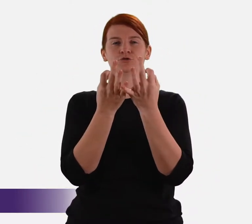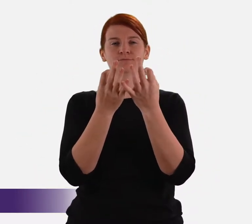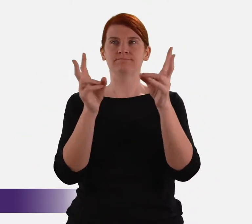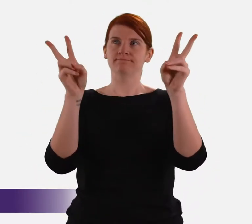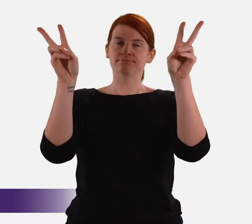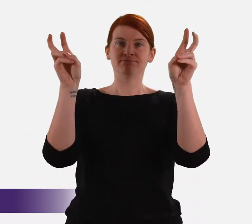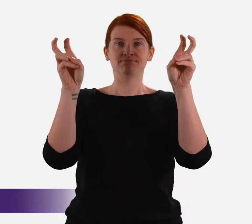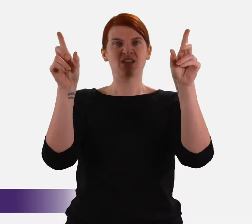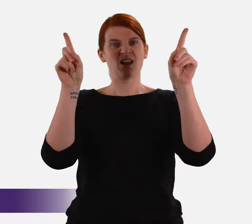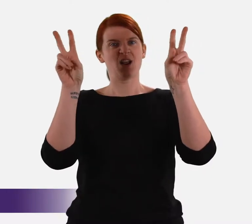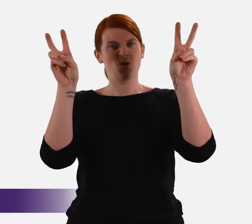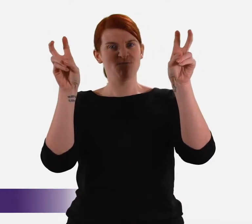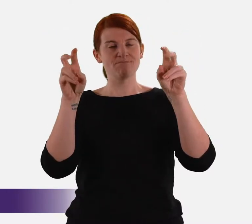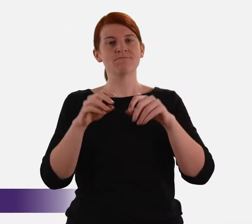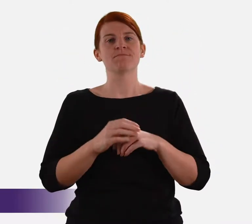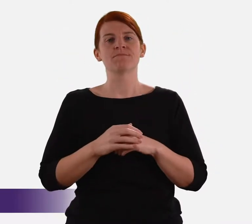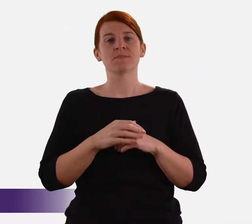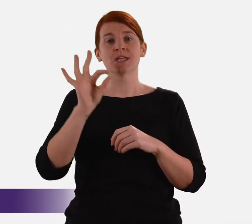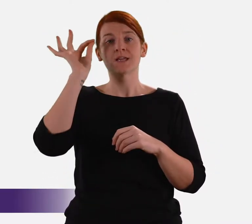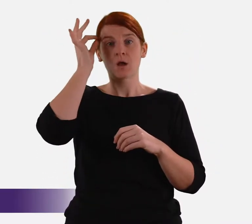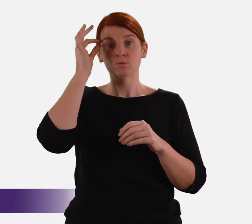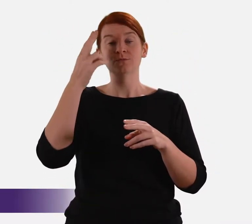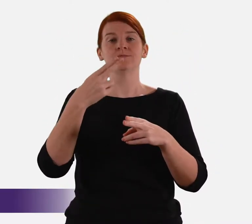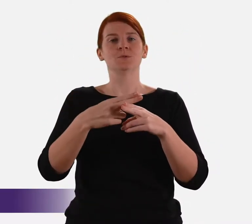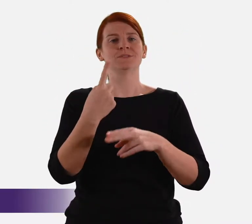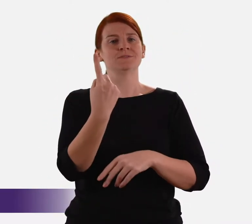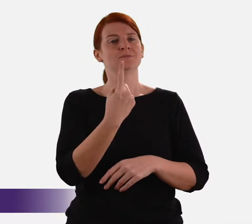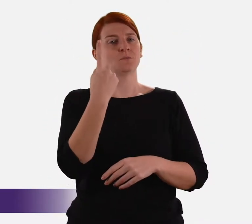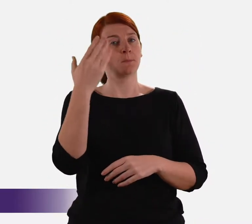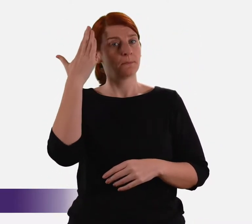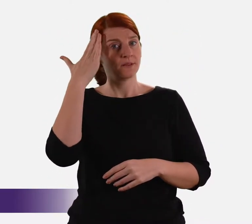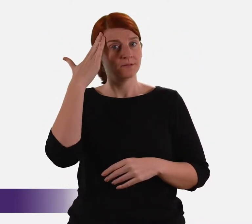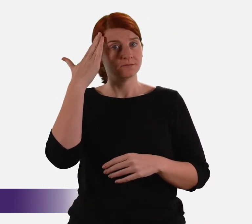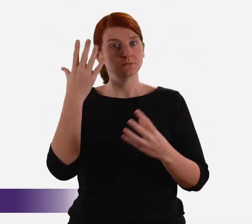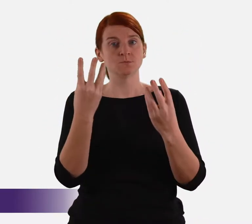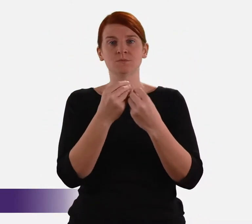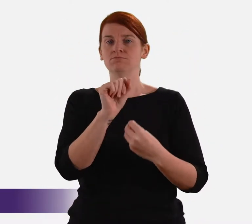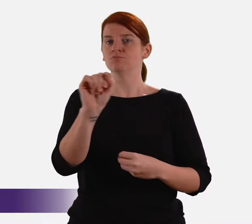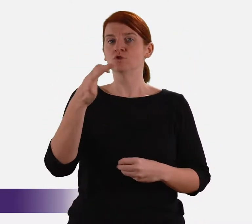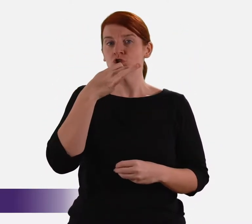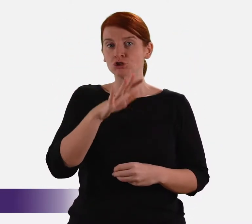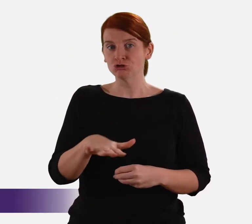of a body now known as the Council for Single Mothers and their Children.